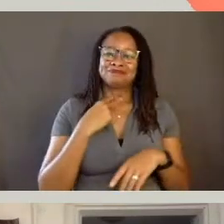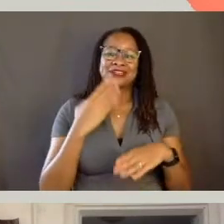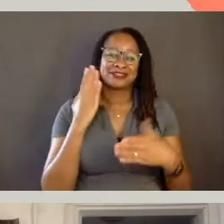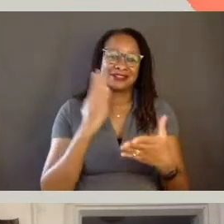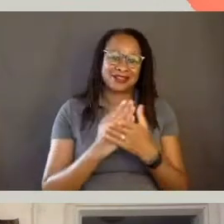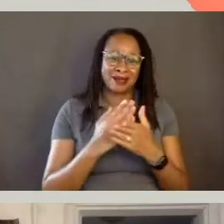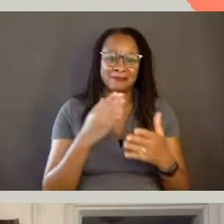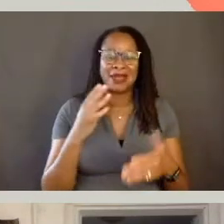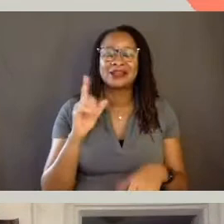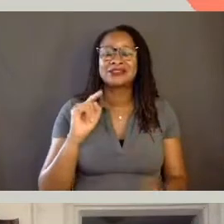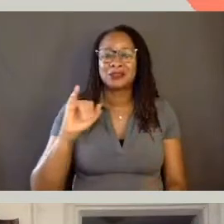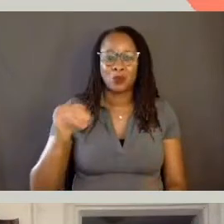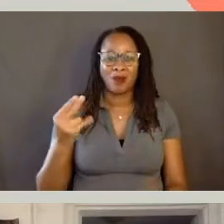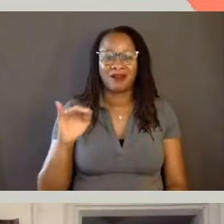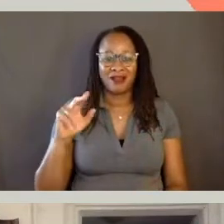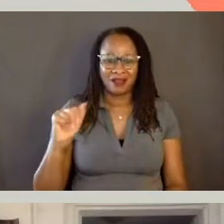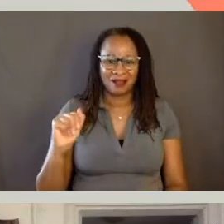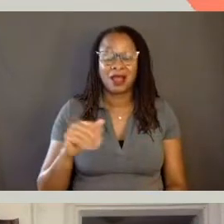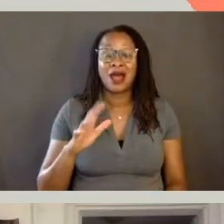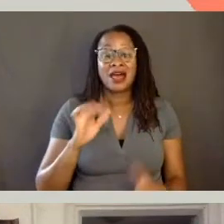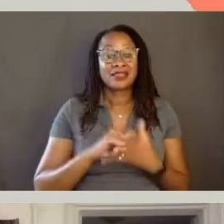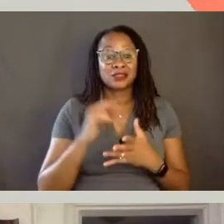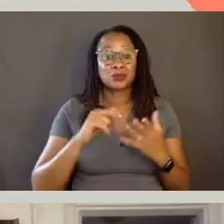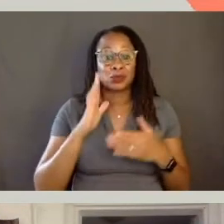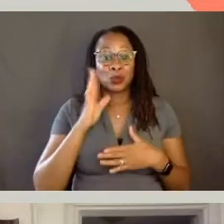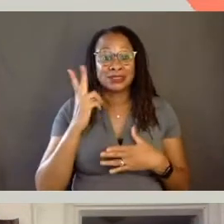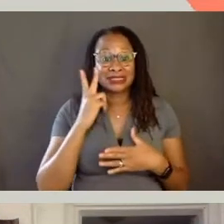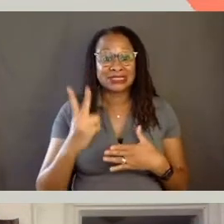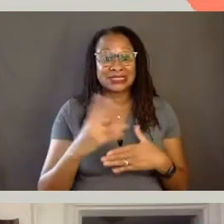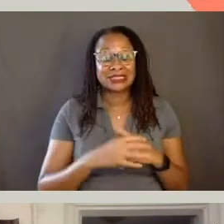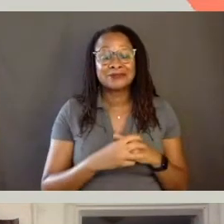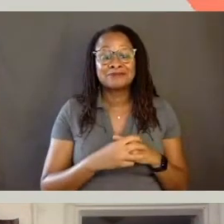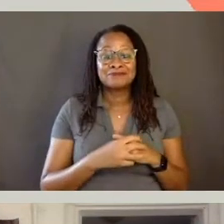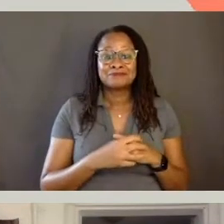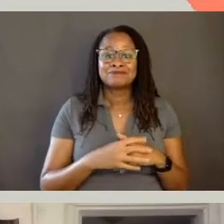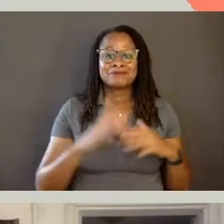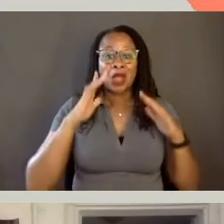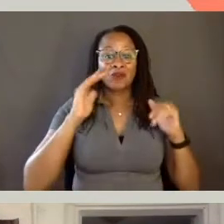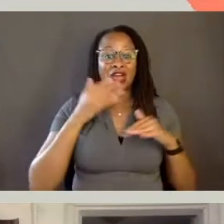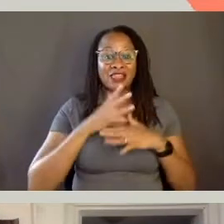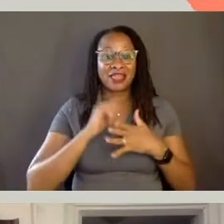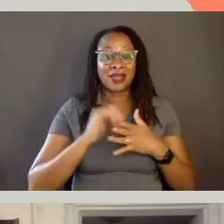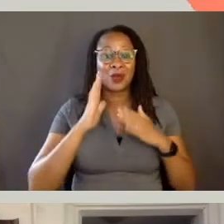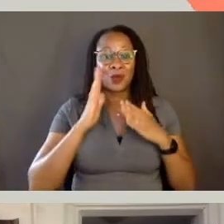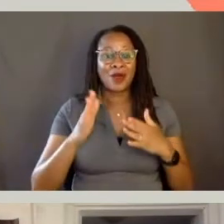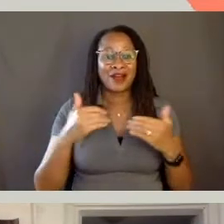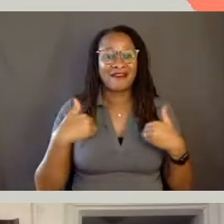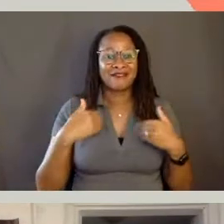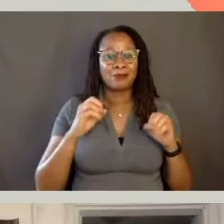So these are the, what you're going to see. And, hopefully after that we'll have a chance to talk about it.